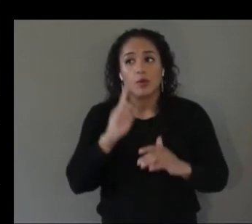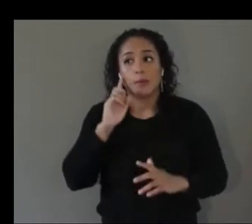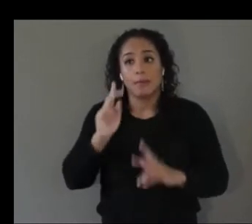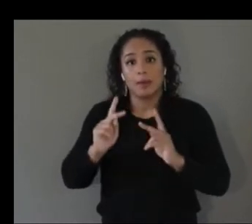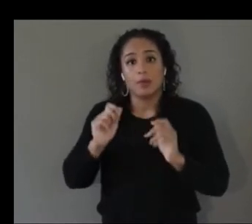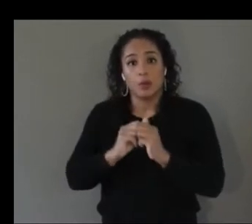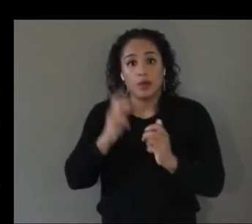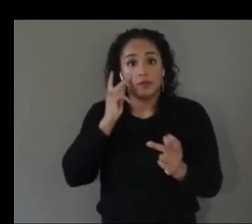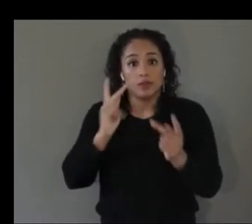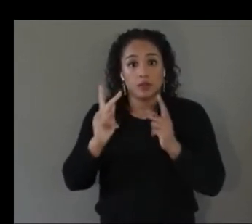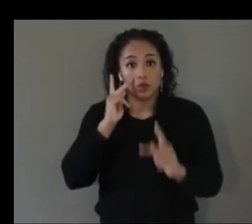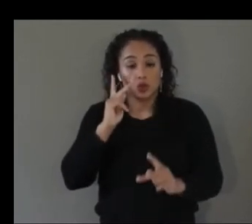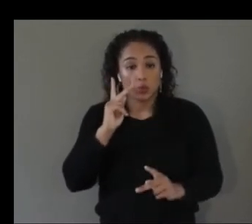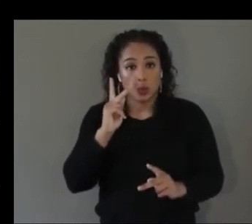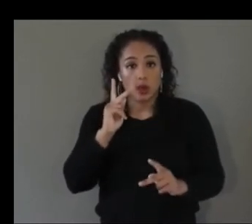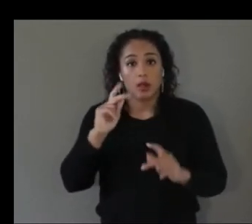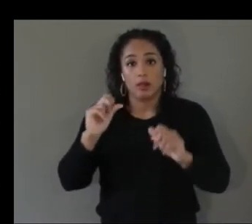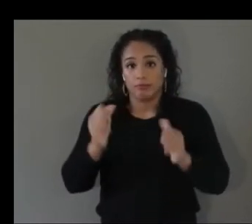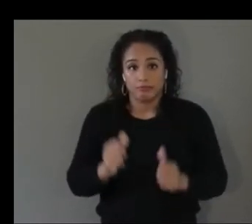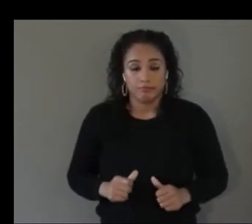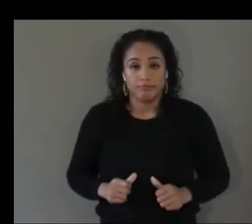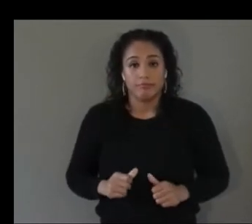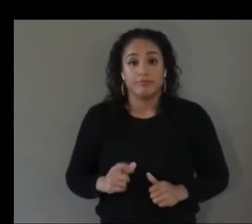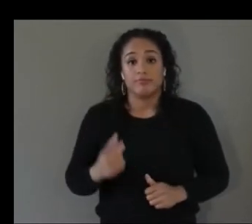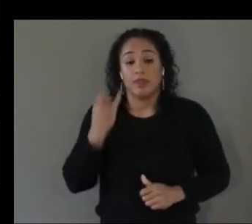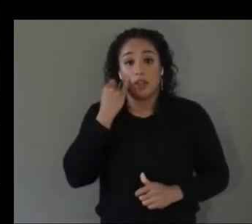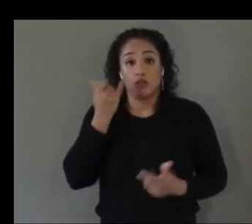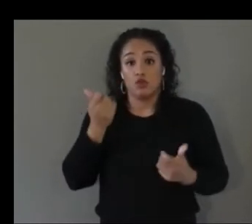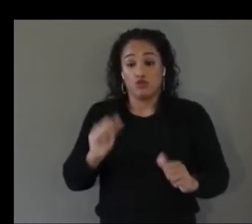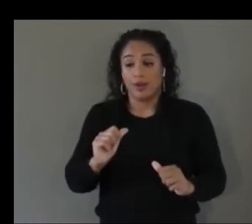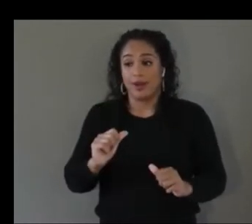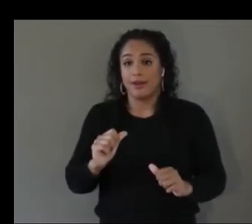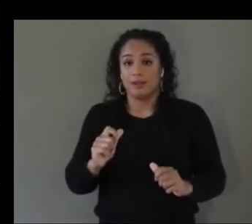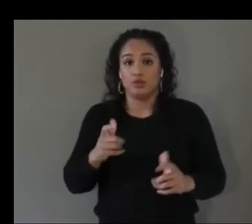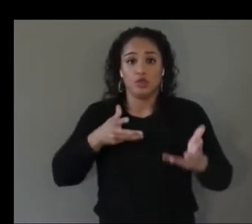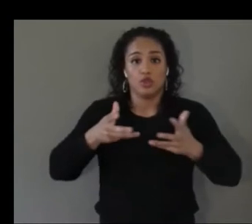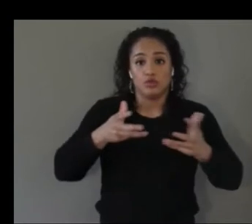and interact with a moving object that you have to actually hit or touch or something like that